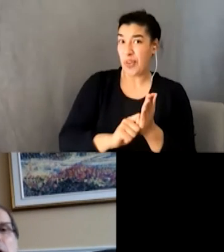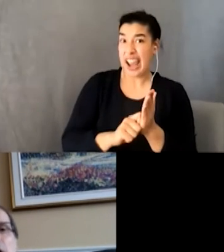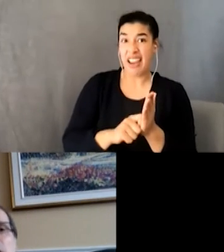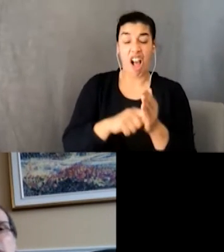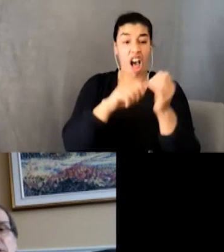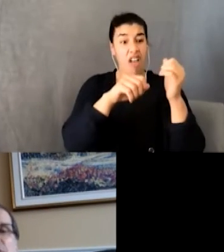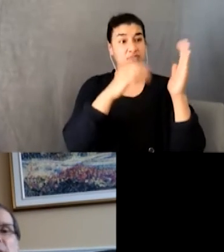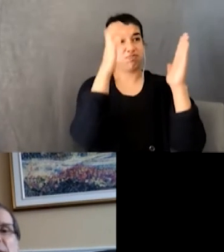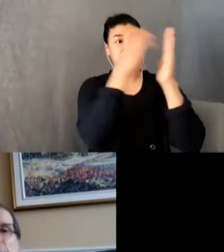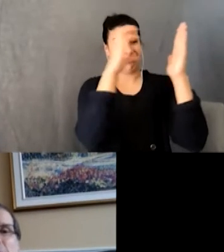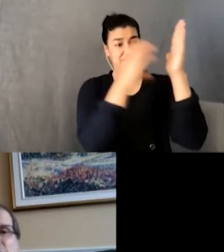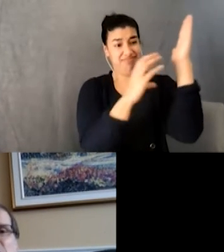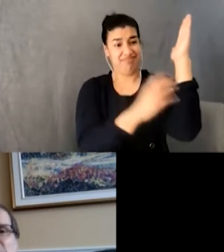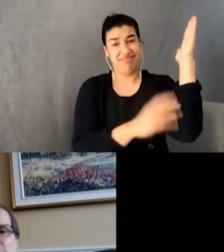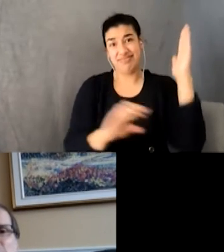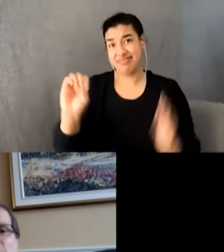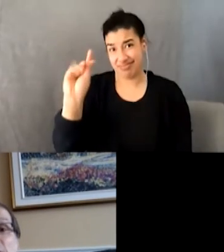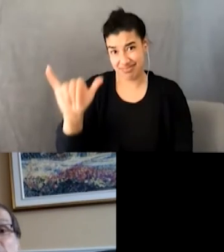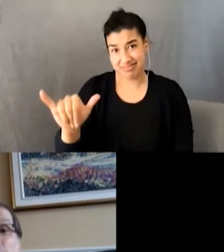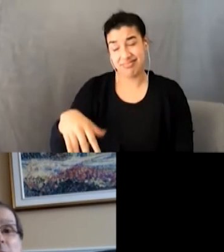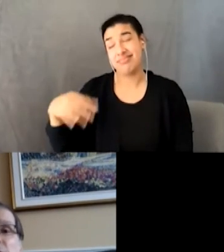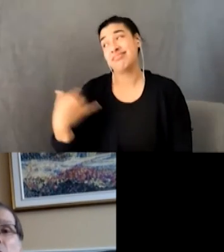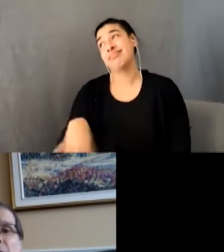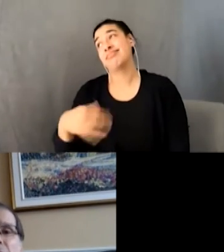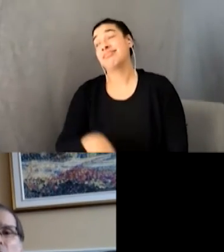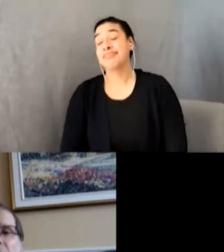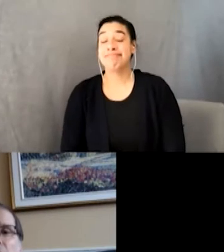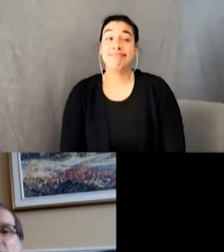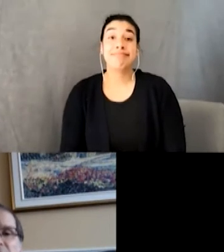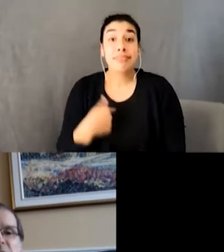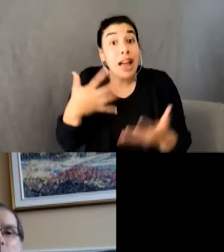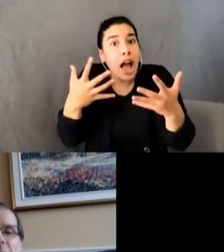I wanted to join the headbangers clique. Like me, they all had long hair and listened to the bands